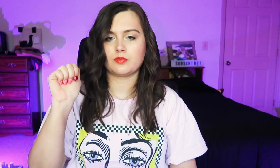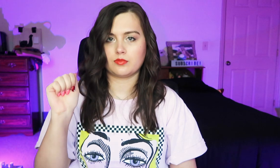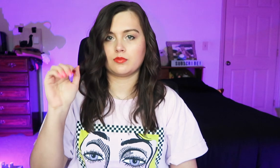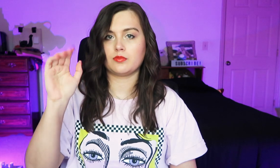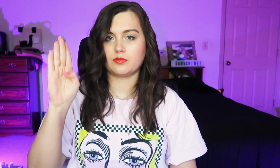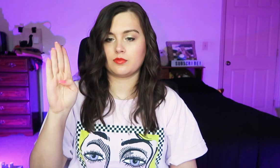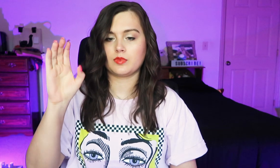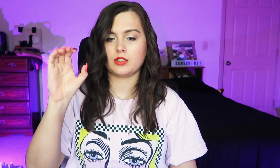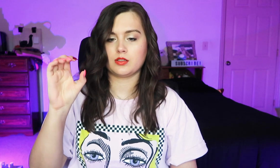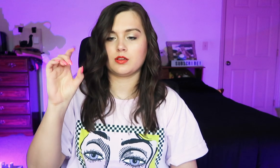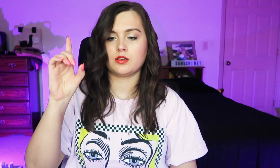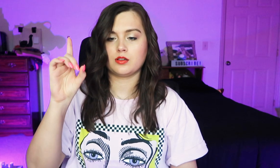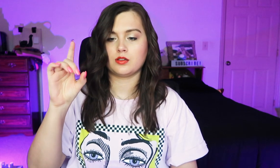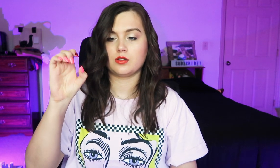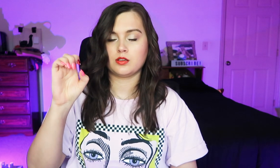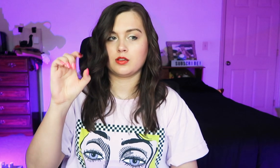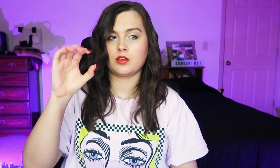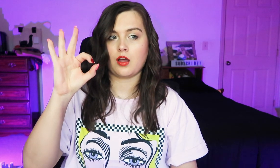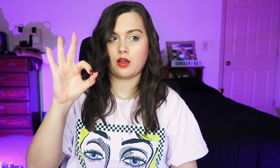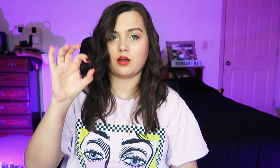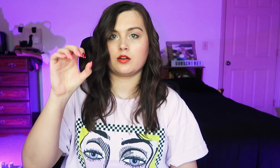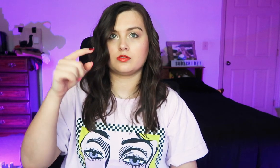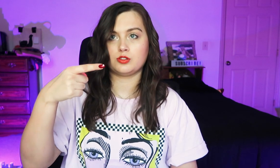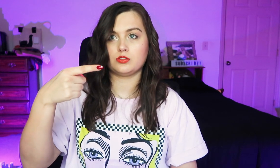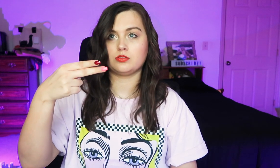A, B, C, D, E, F, G.